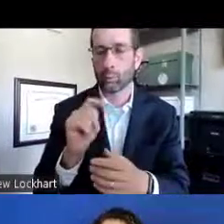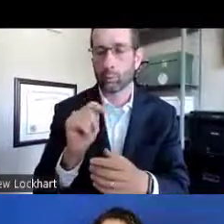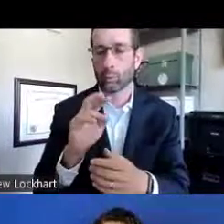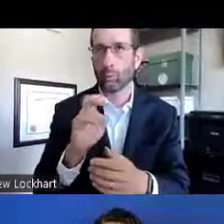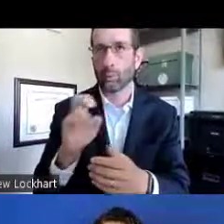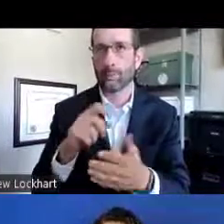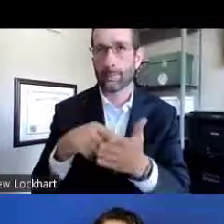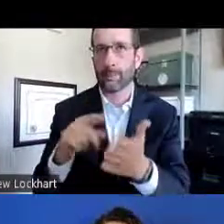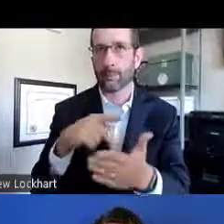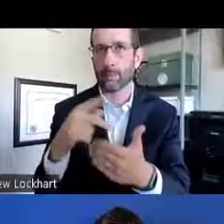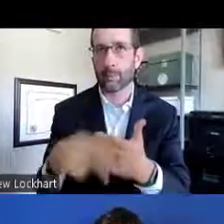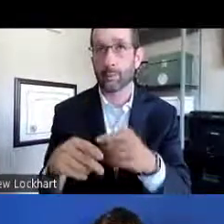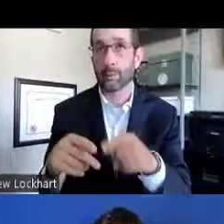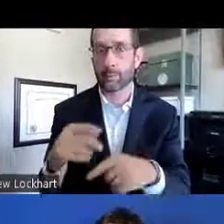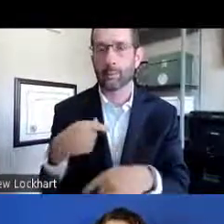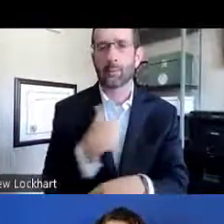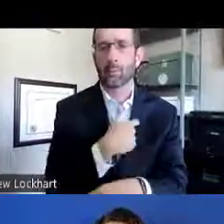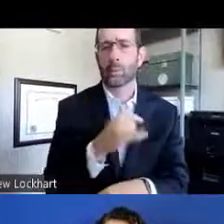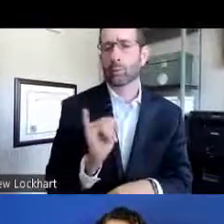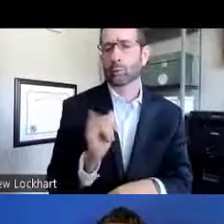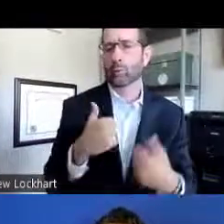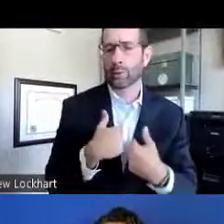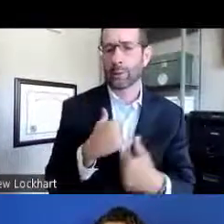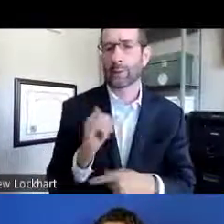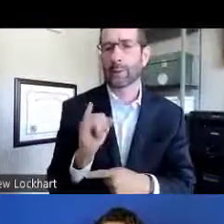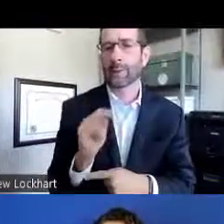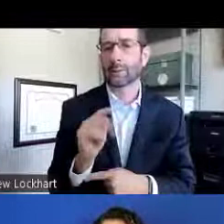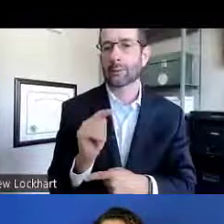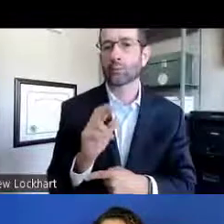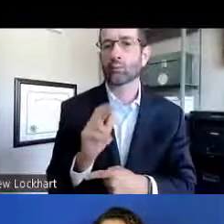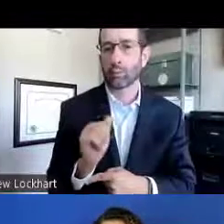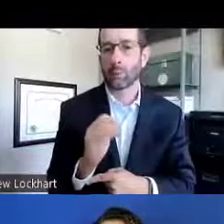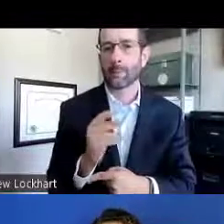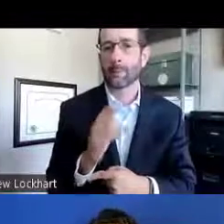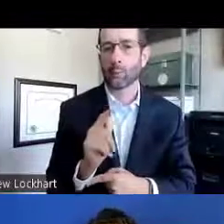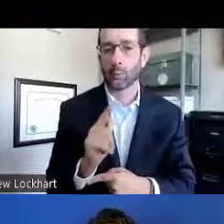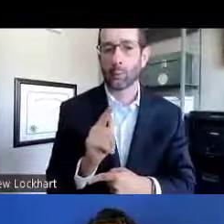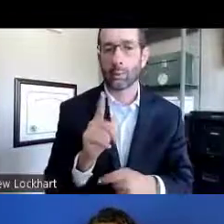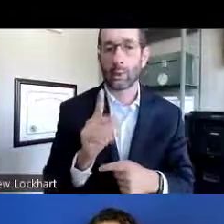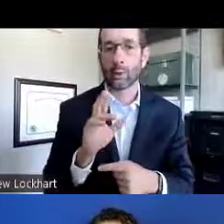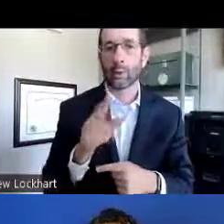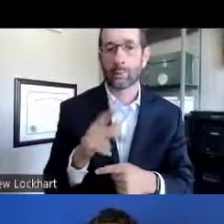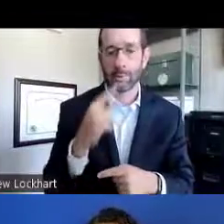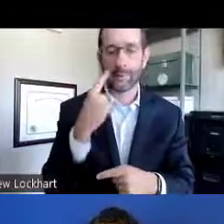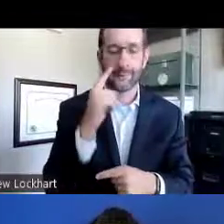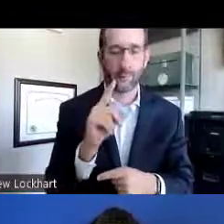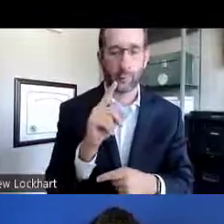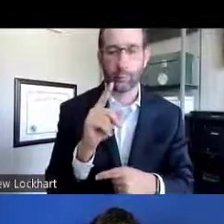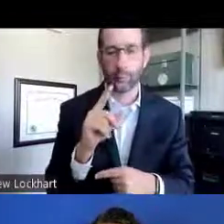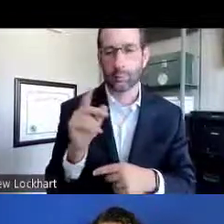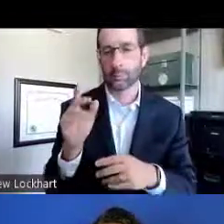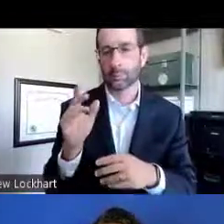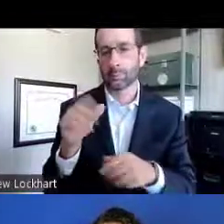on Extramural Loan Repayments. We do also have Intramural LRP.